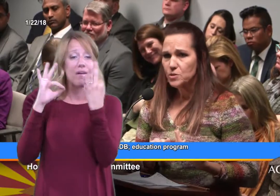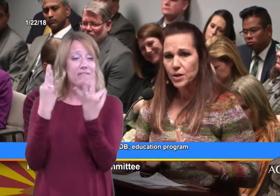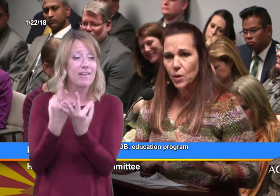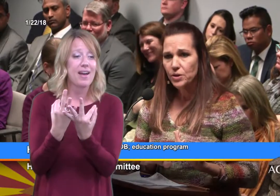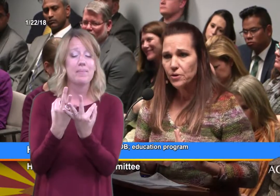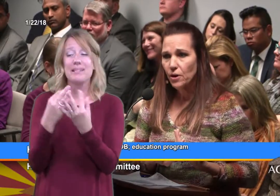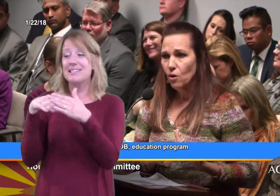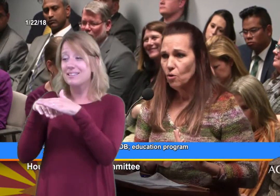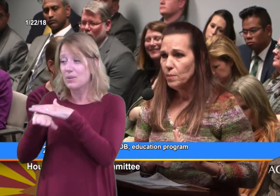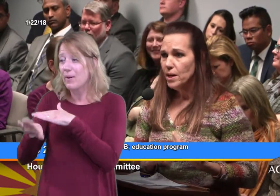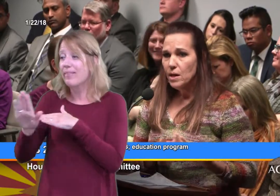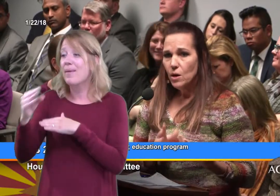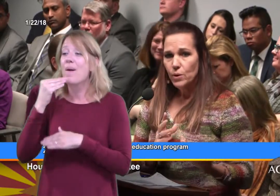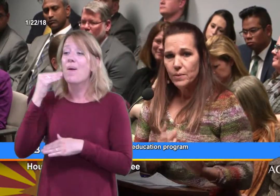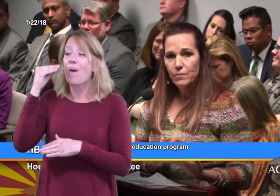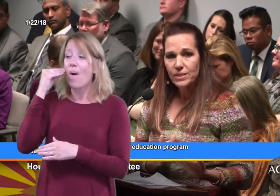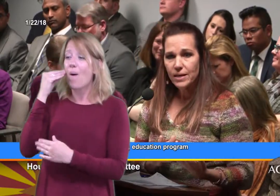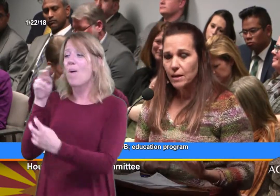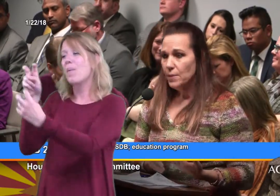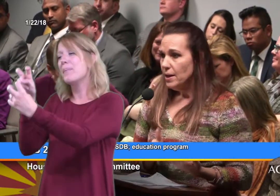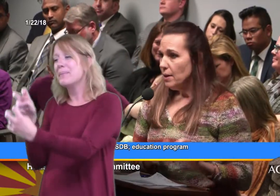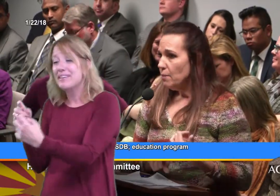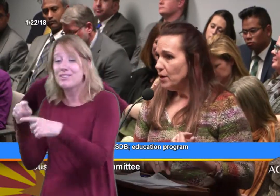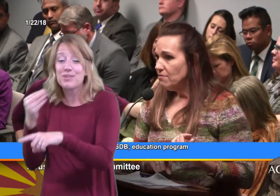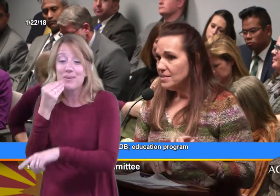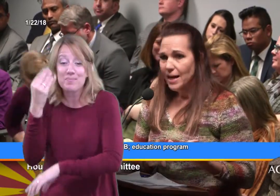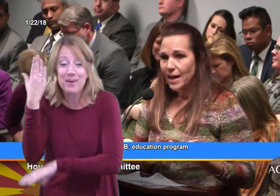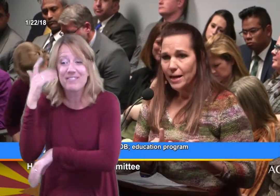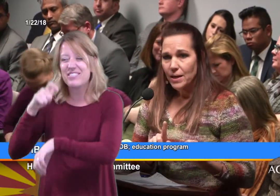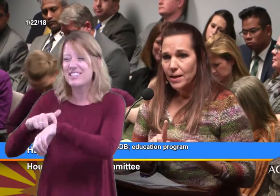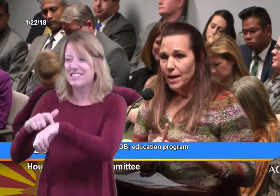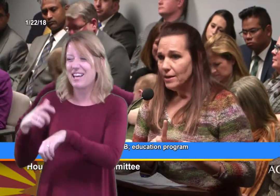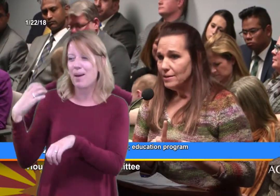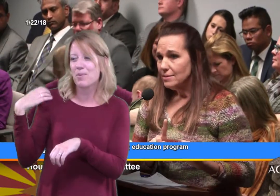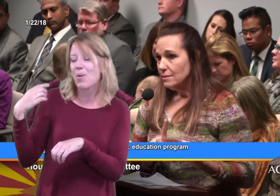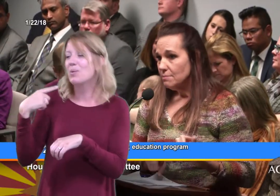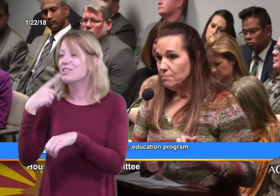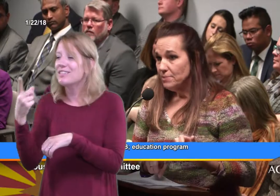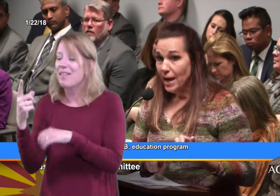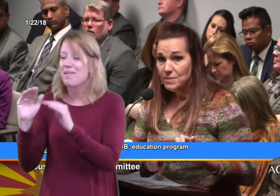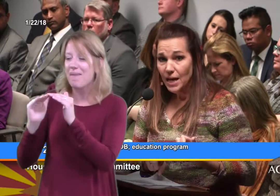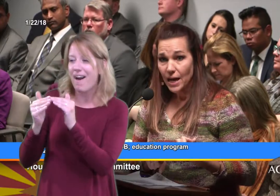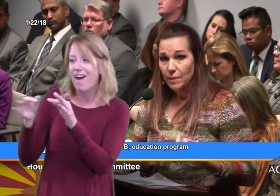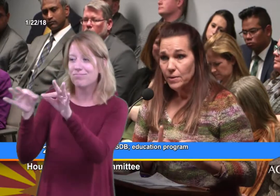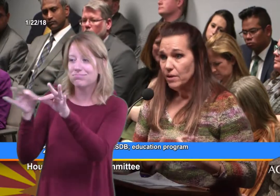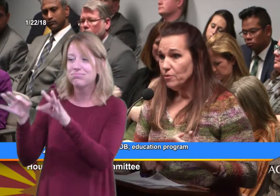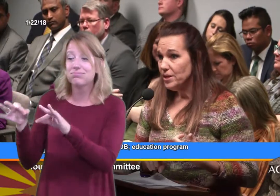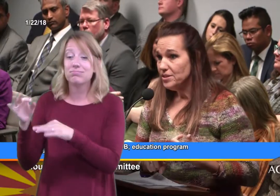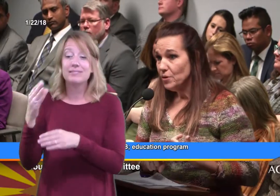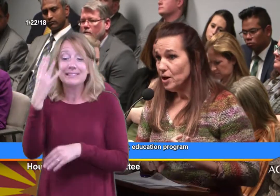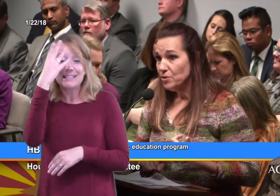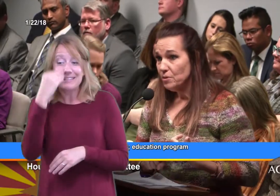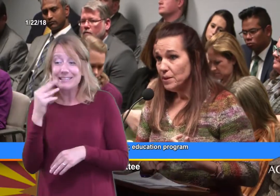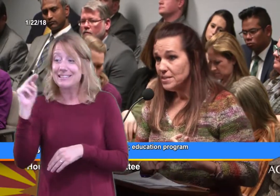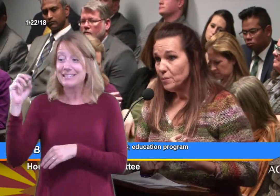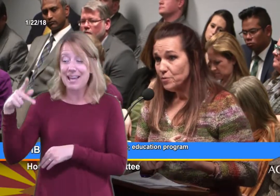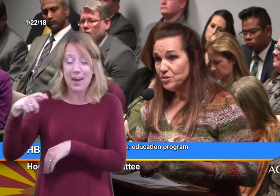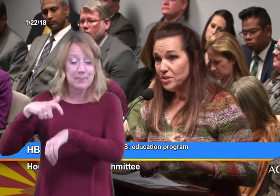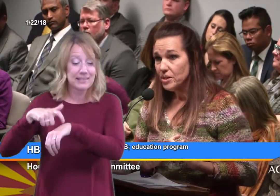We go into the home we meet with them at breakfast time, at nap time. If we need to go help with a bedtime routine,